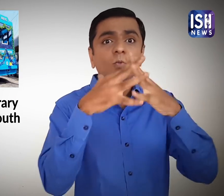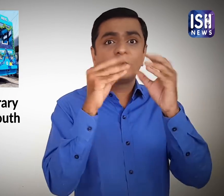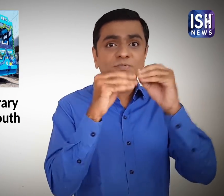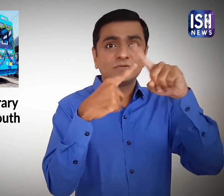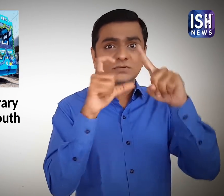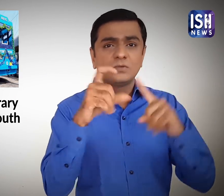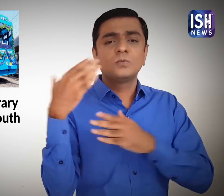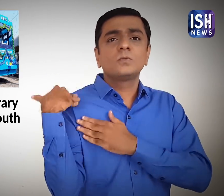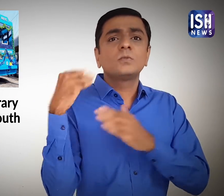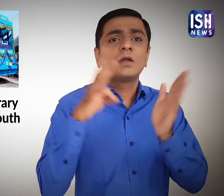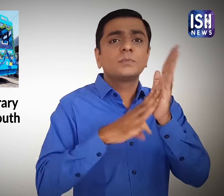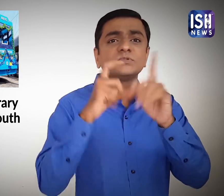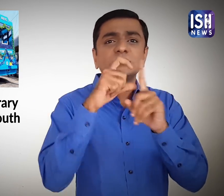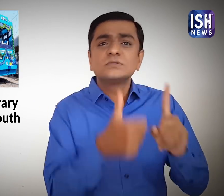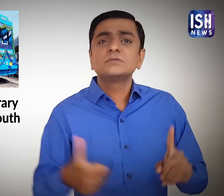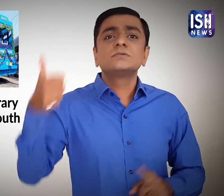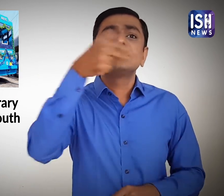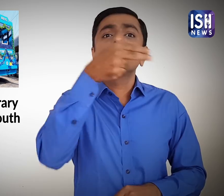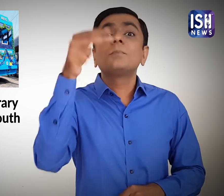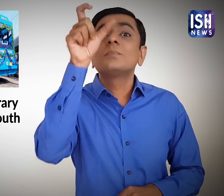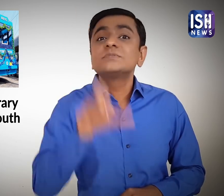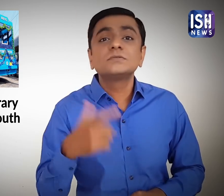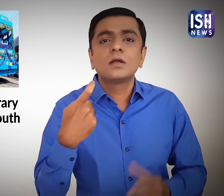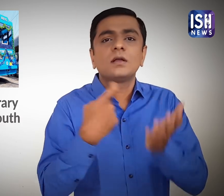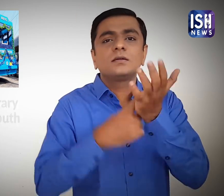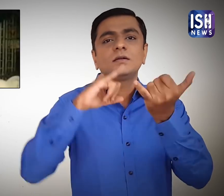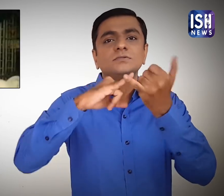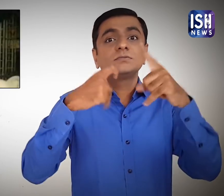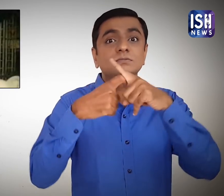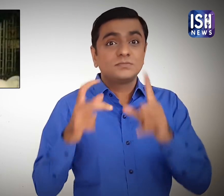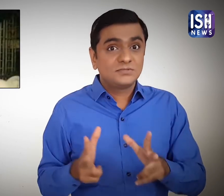Rajanvir Singh Kapur, Managing Director of WBTC said,